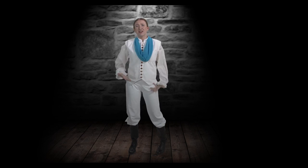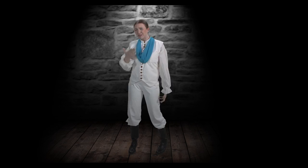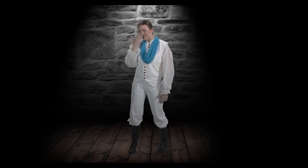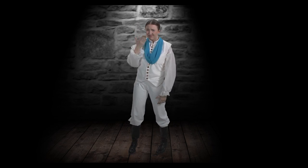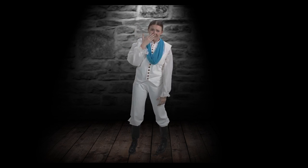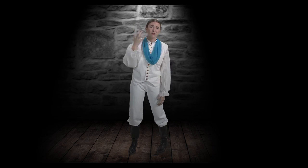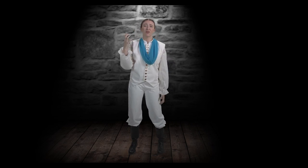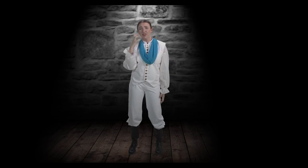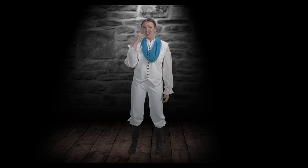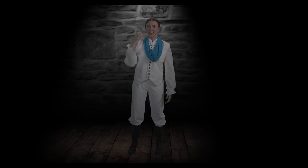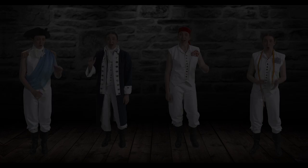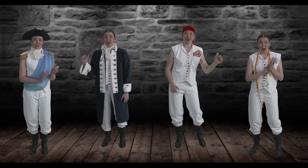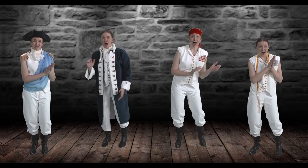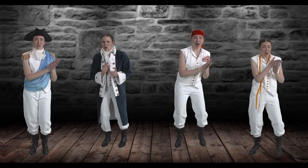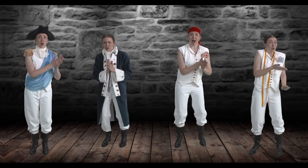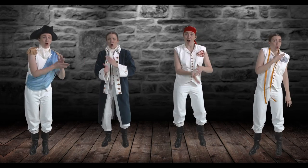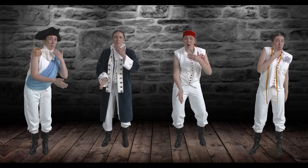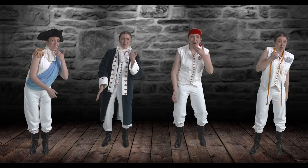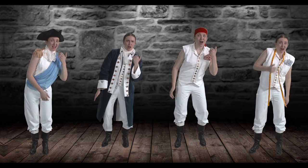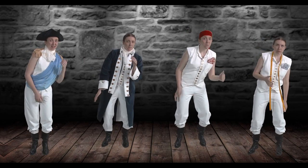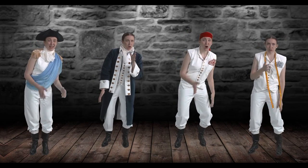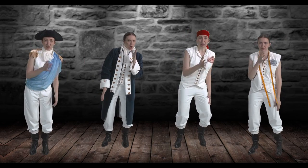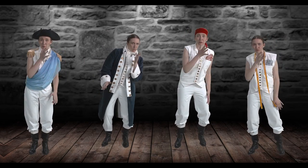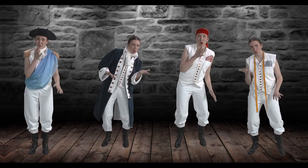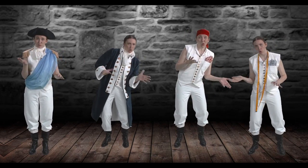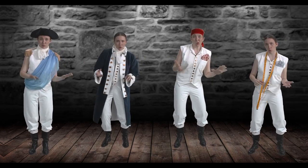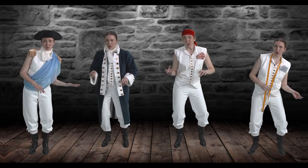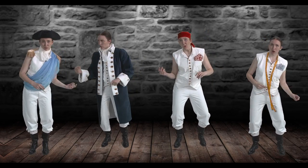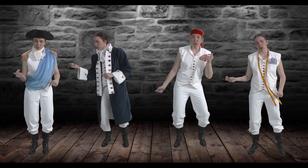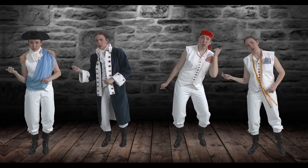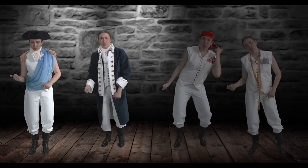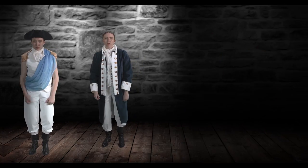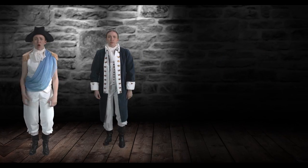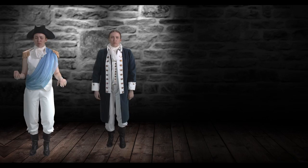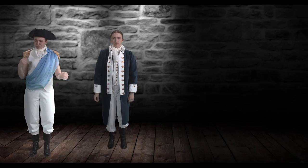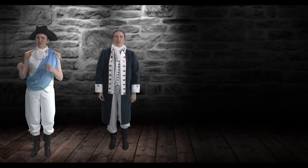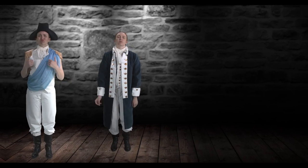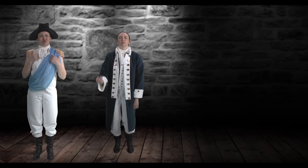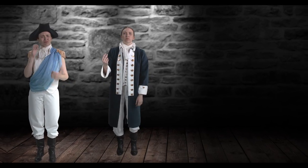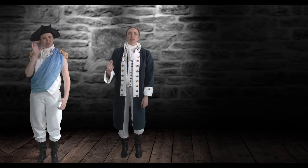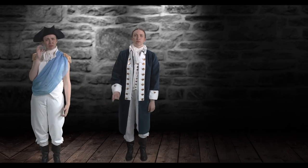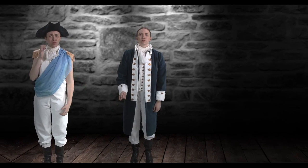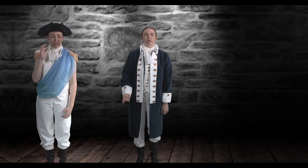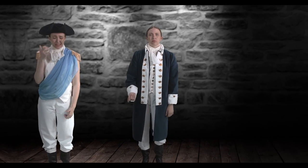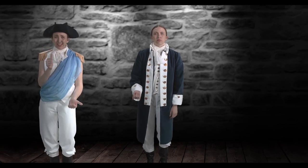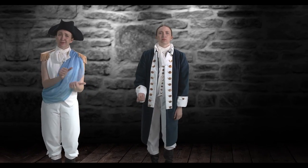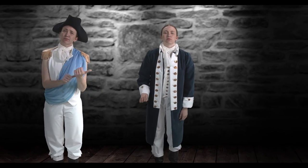scent thick And Alex got better but his mother went quick Moved in with a cousin, the cousin committed suicide